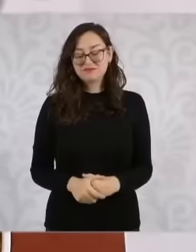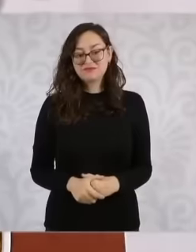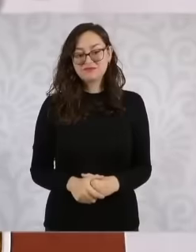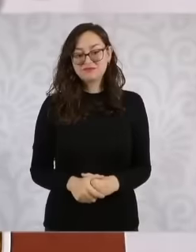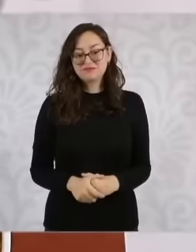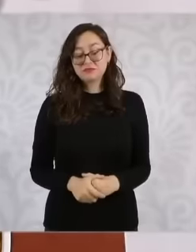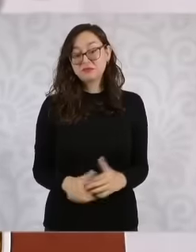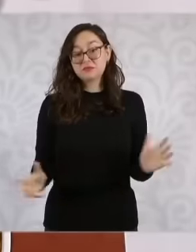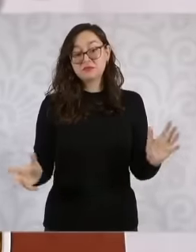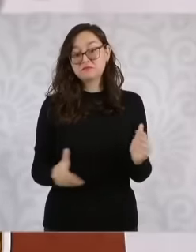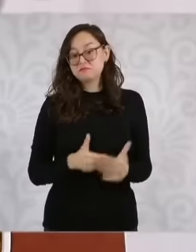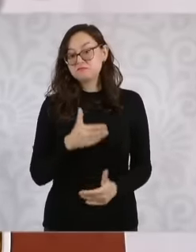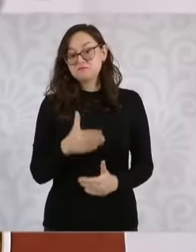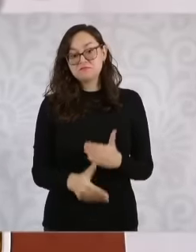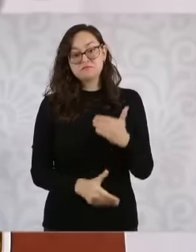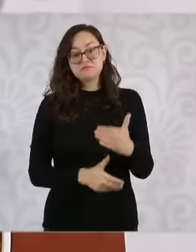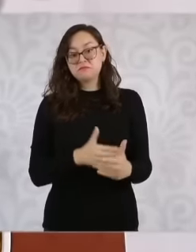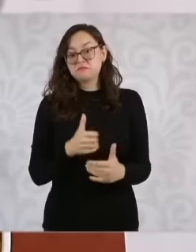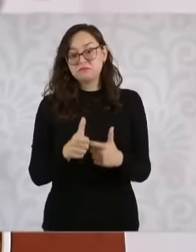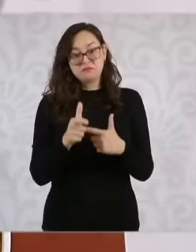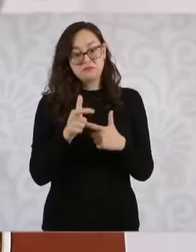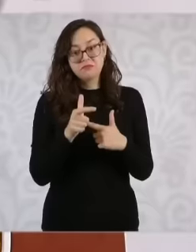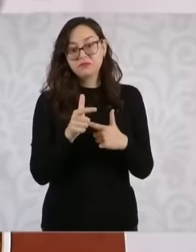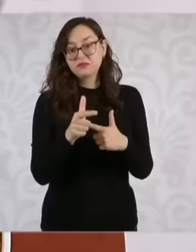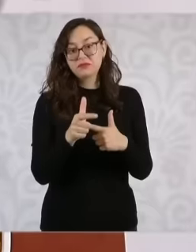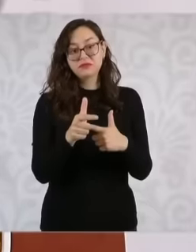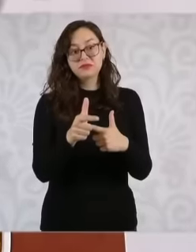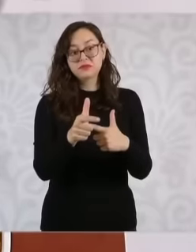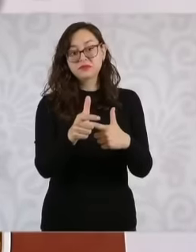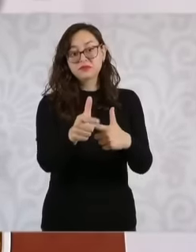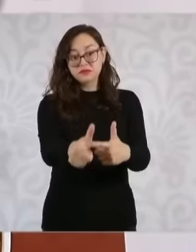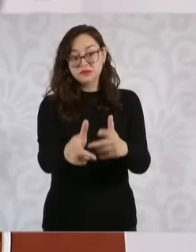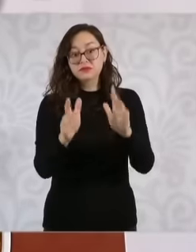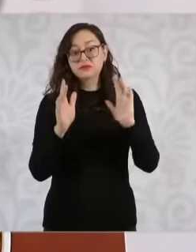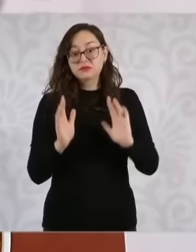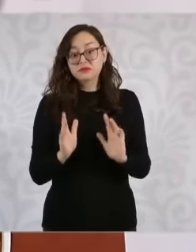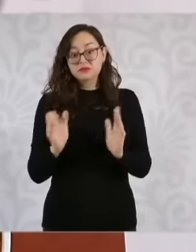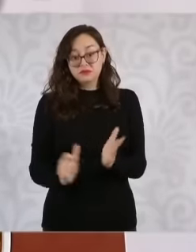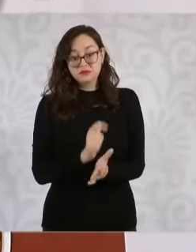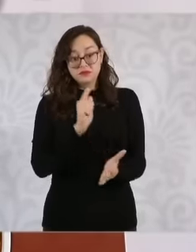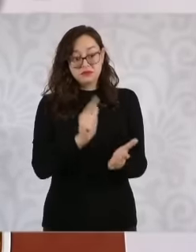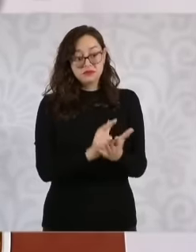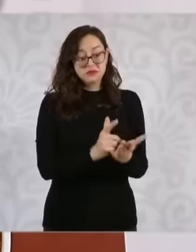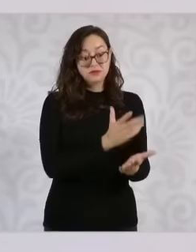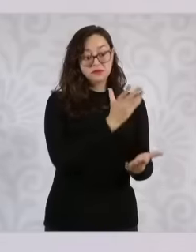the process follows the procedure Then these laws are presented, they have to be approved